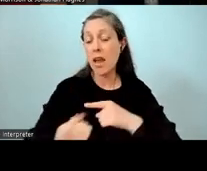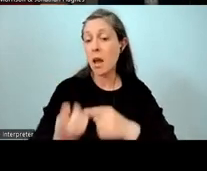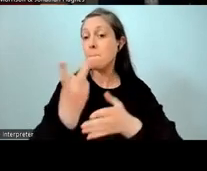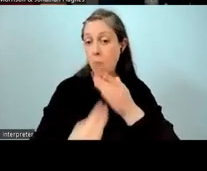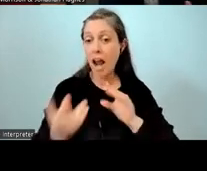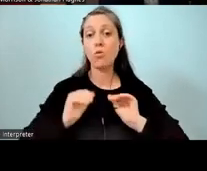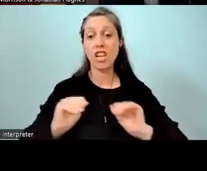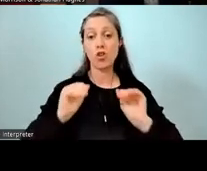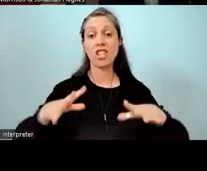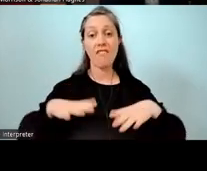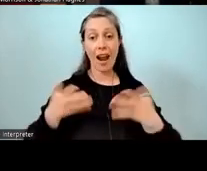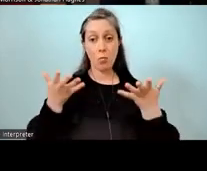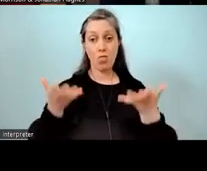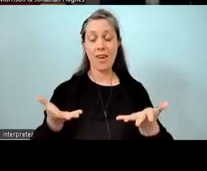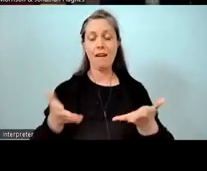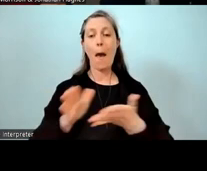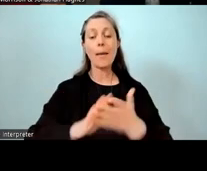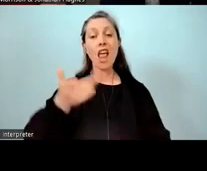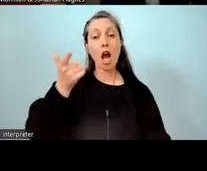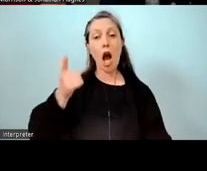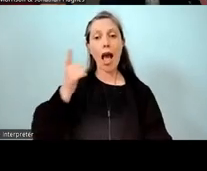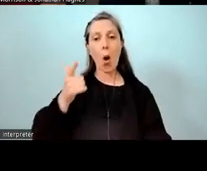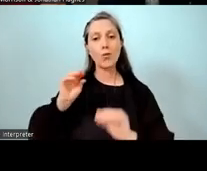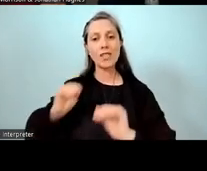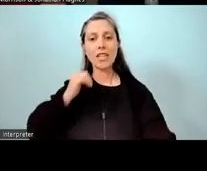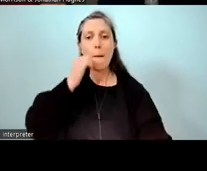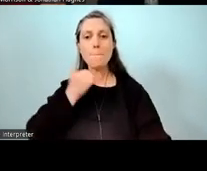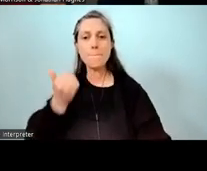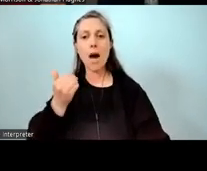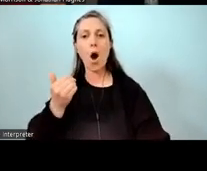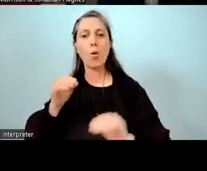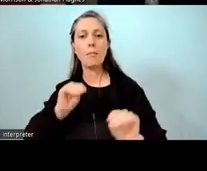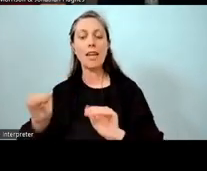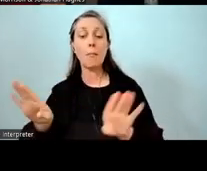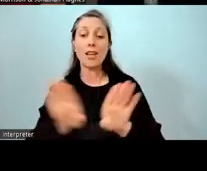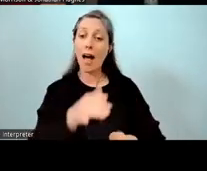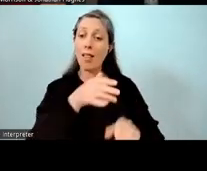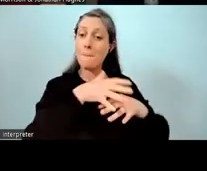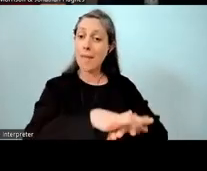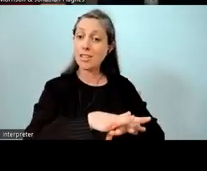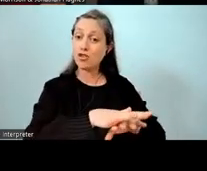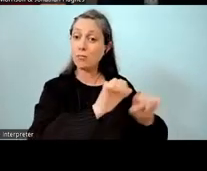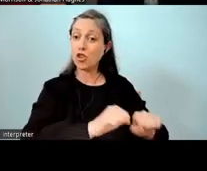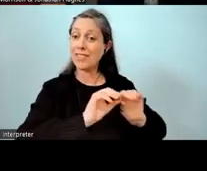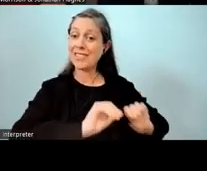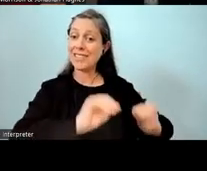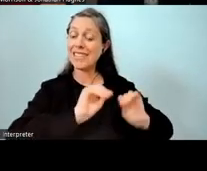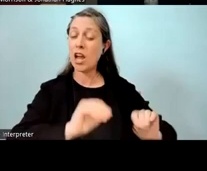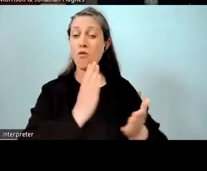So, our kaiako who were teaching our Māori medium were actually teaching our mainstream kids as well, which was really popular. I think we started with five kids,